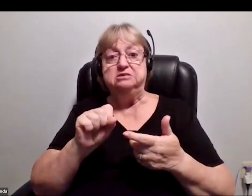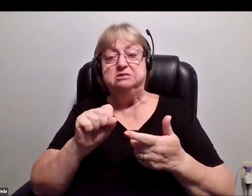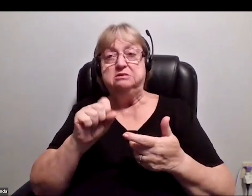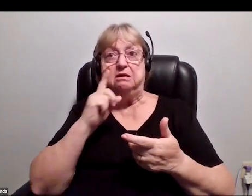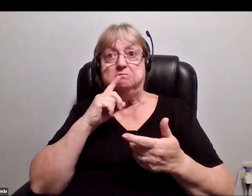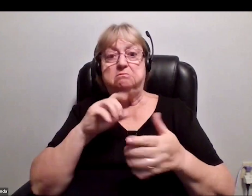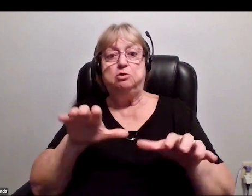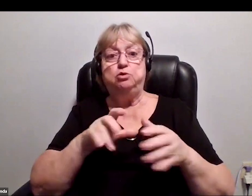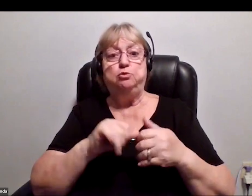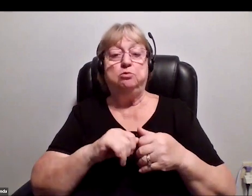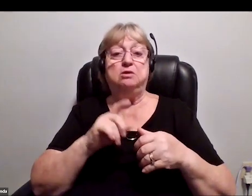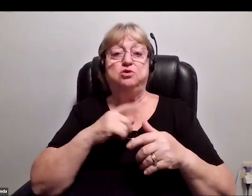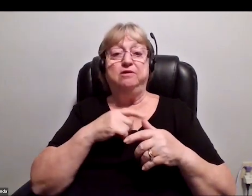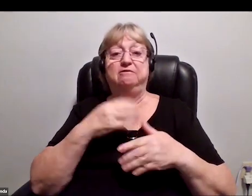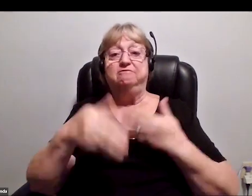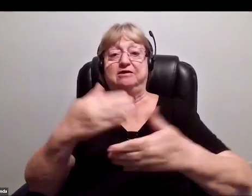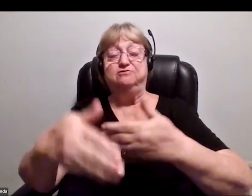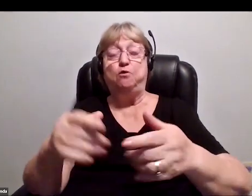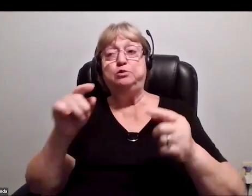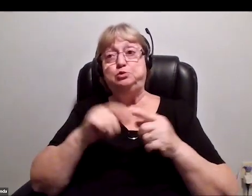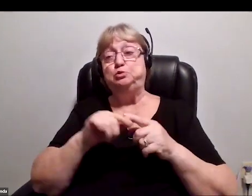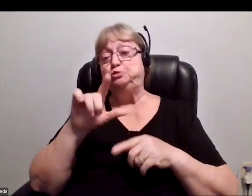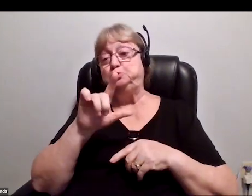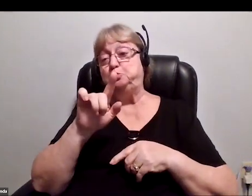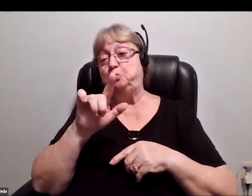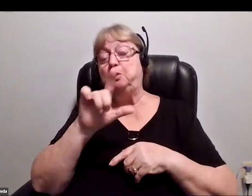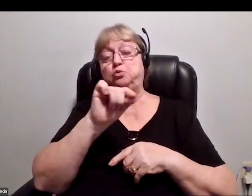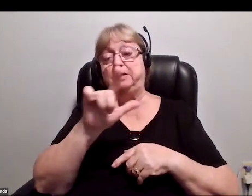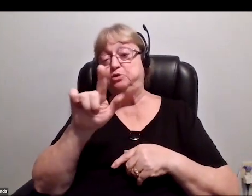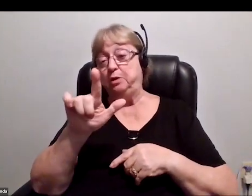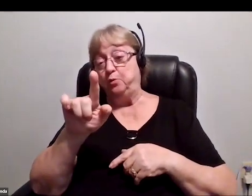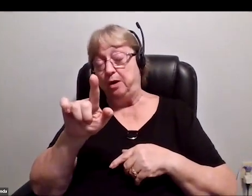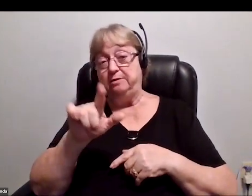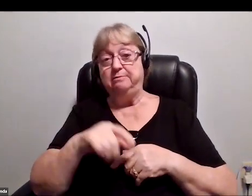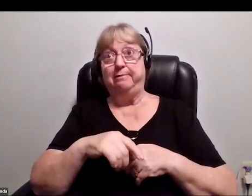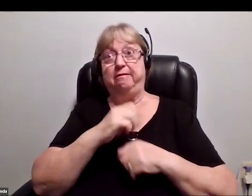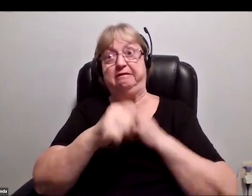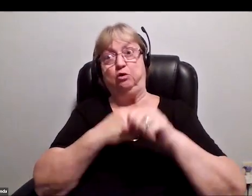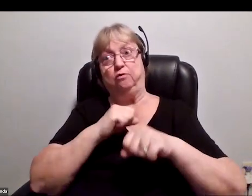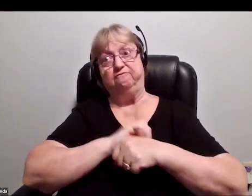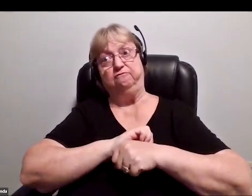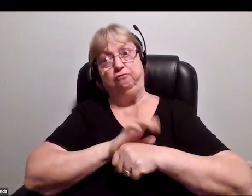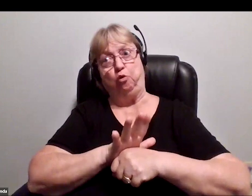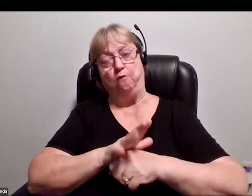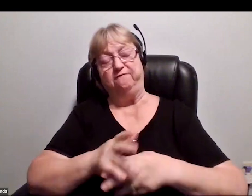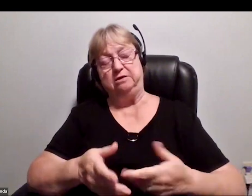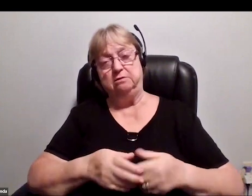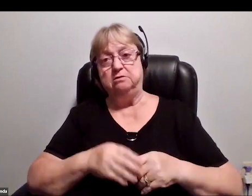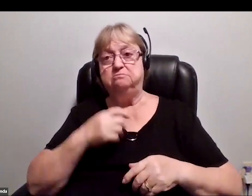Then fast forward to 2021, and the era of COVID, I was sitting on a beach in Hawaii,